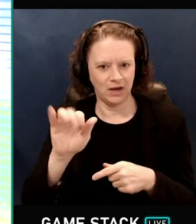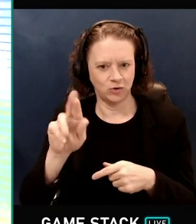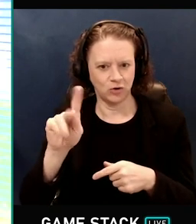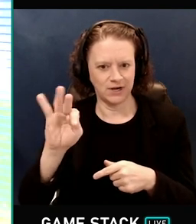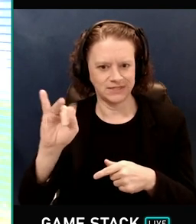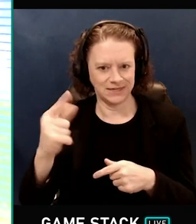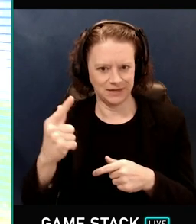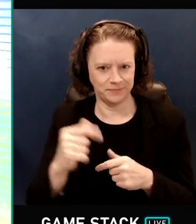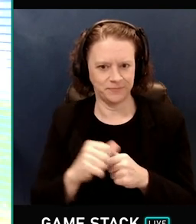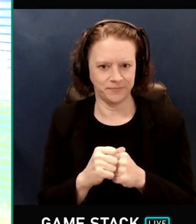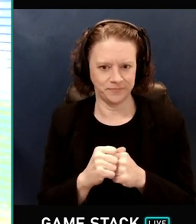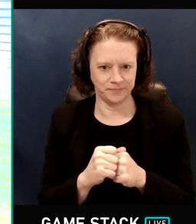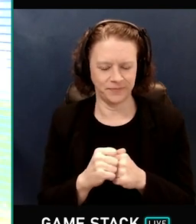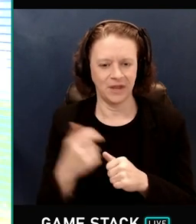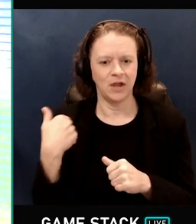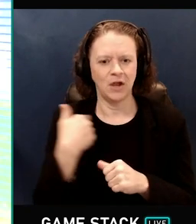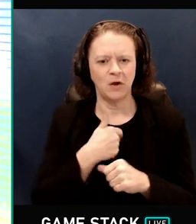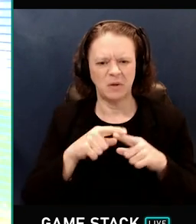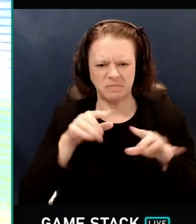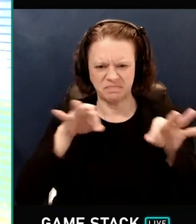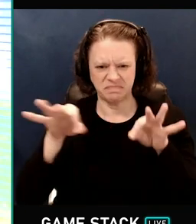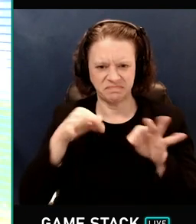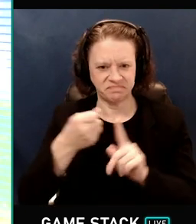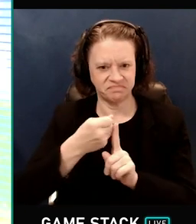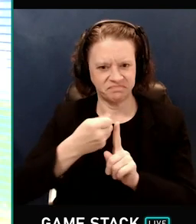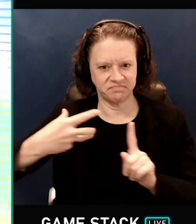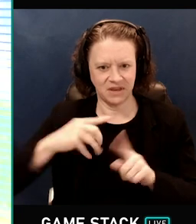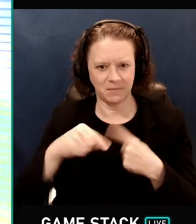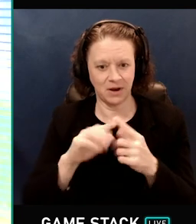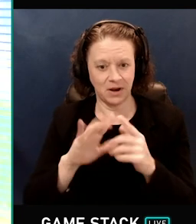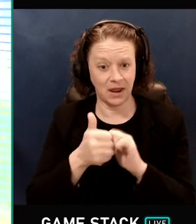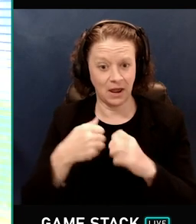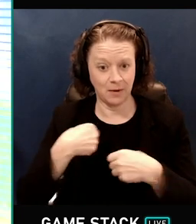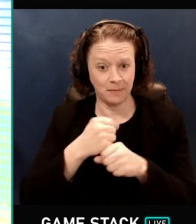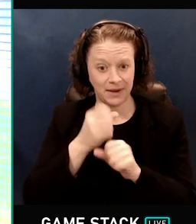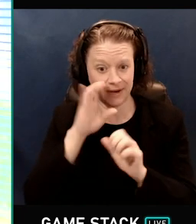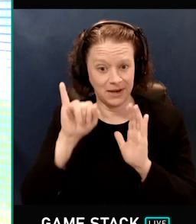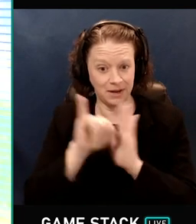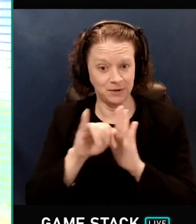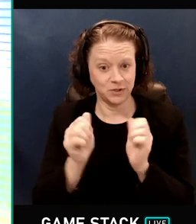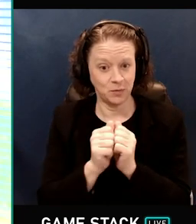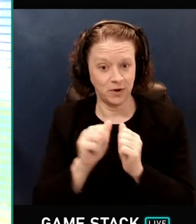some detail on how we produce an image using ray tracing, and how we can do